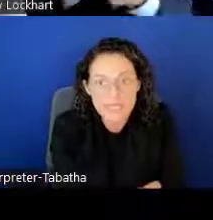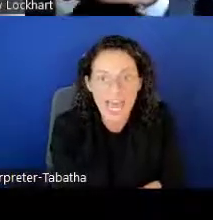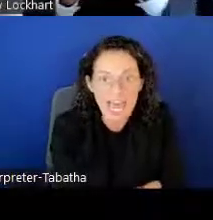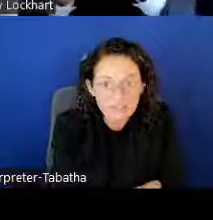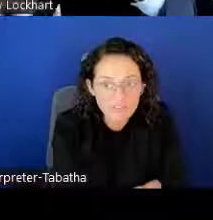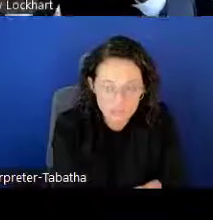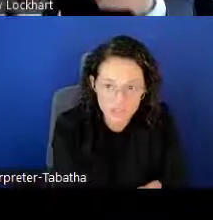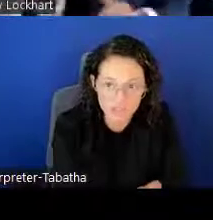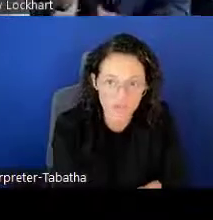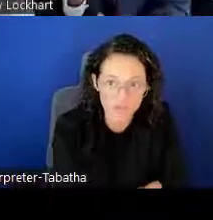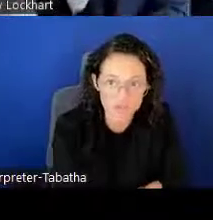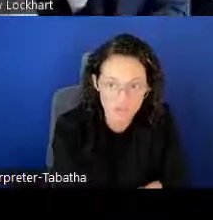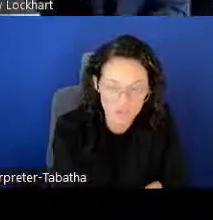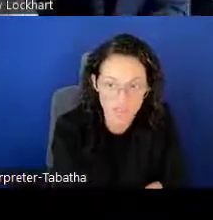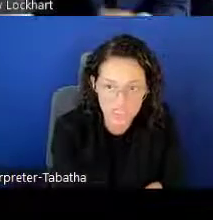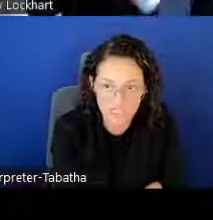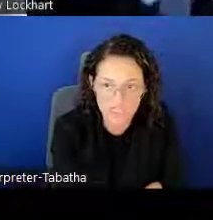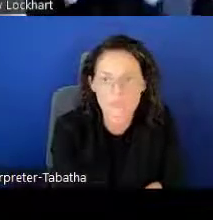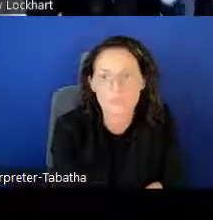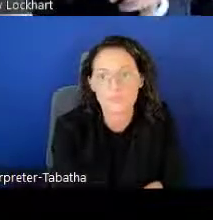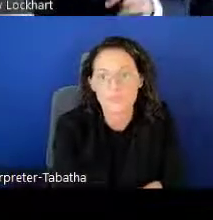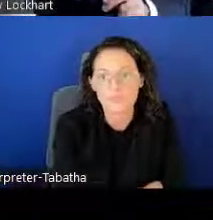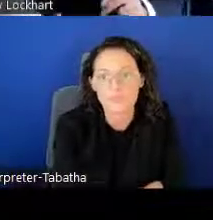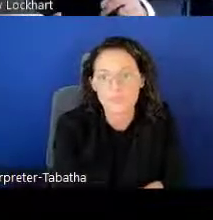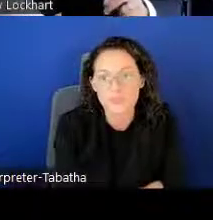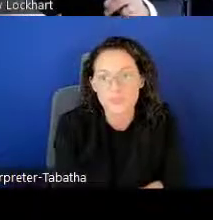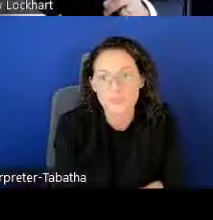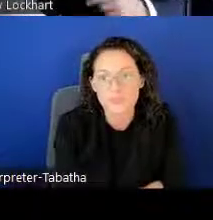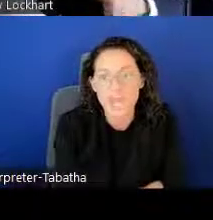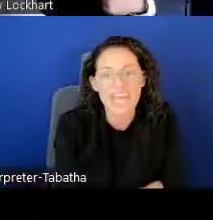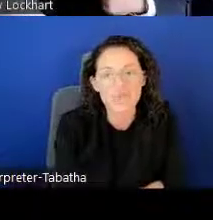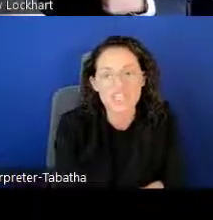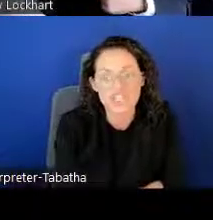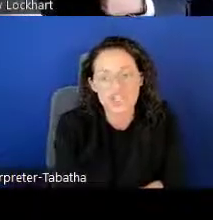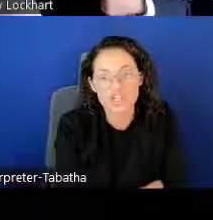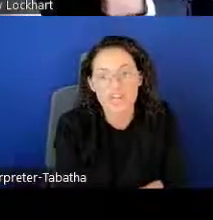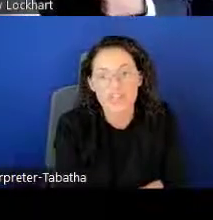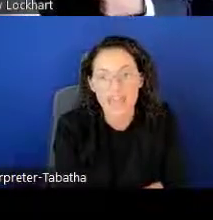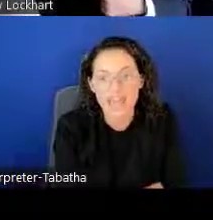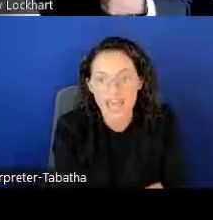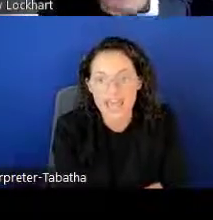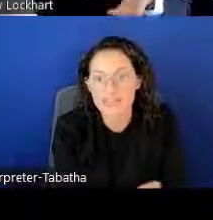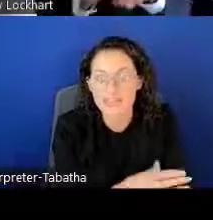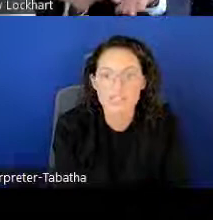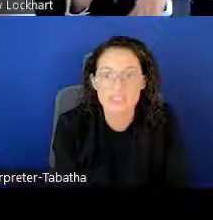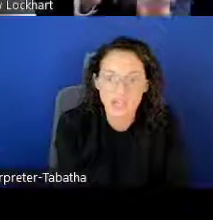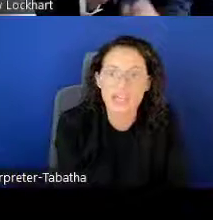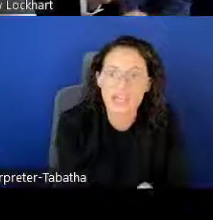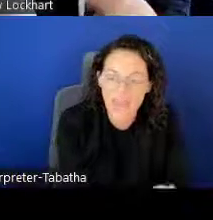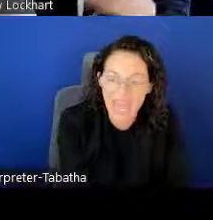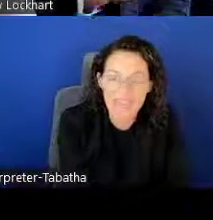to having research for those 2 years. Any research that has done in the past